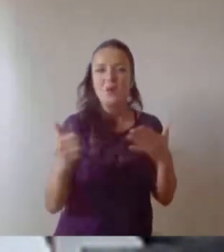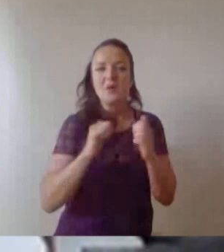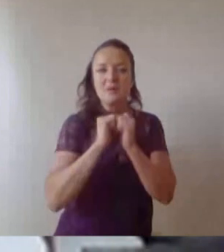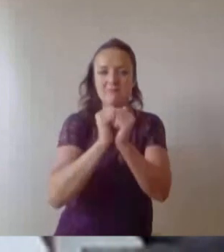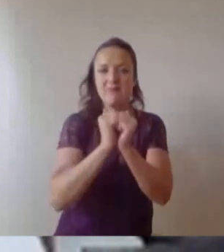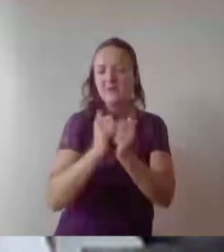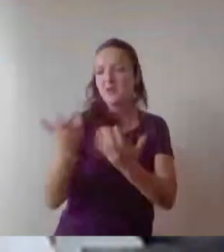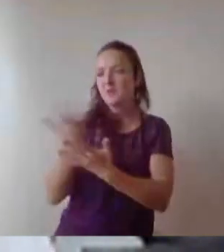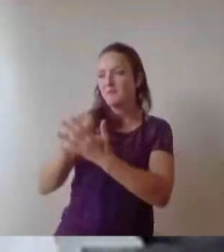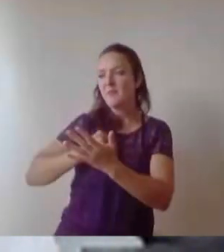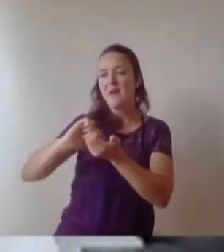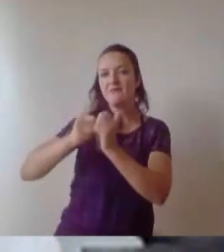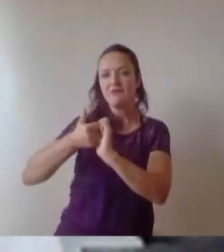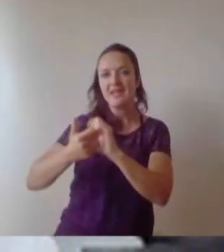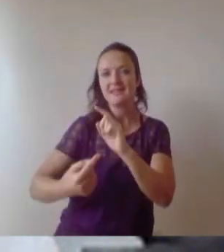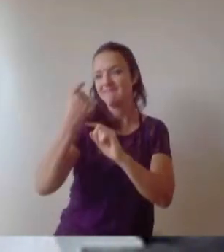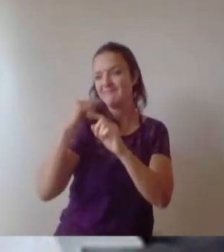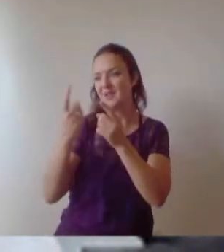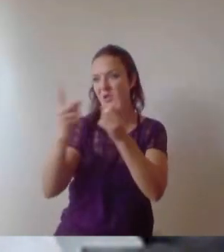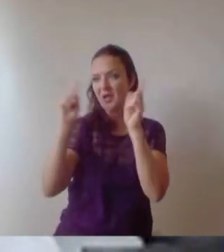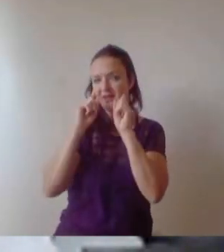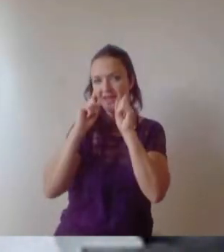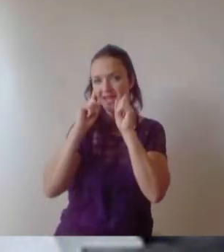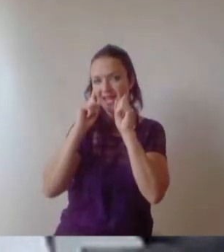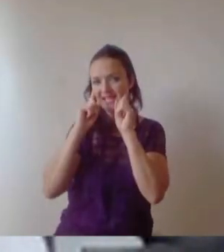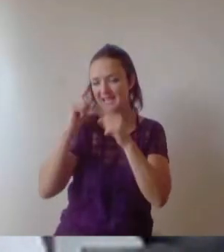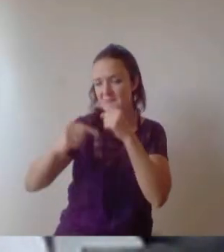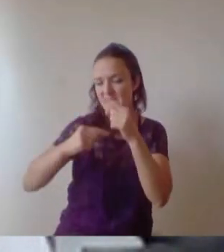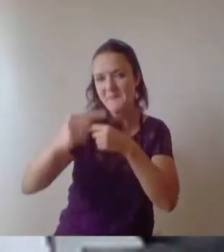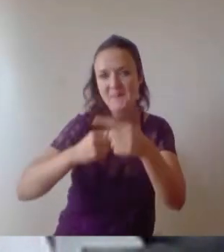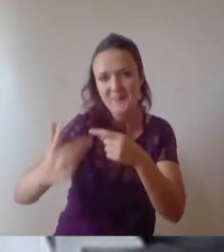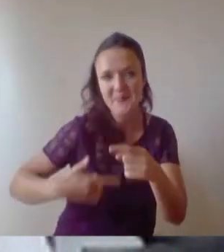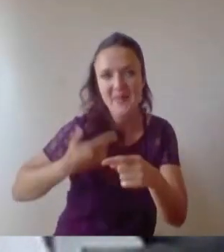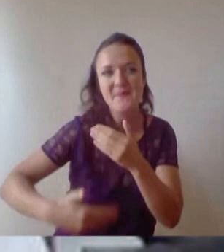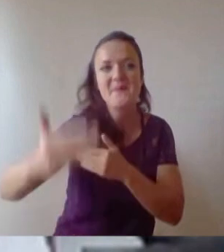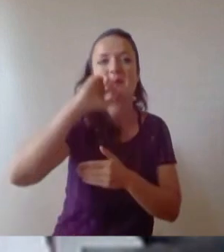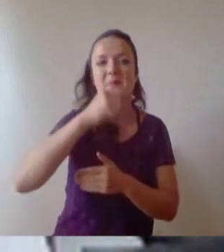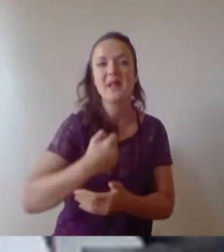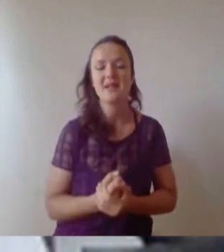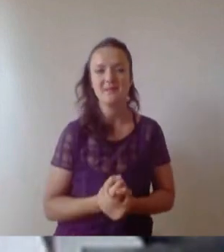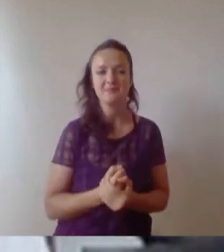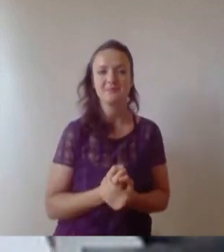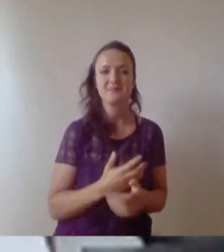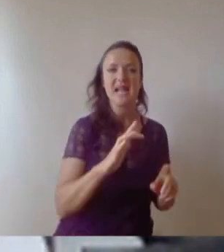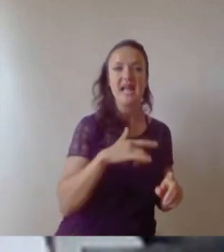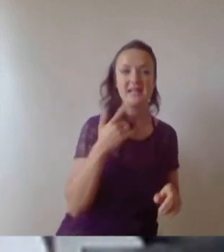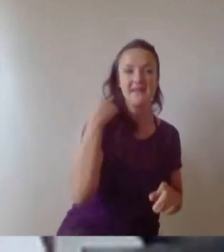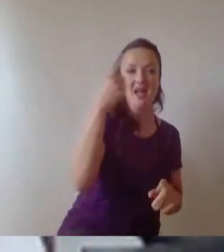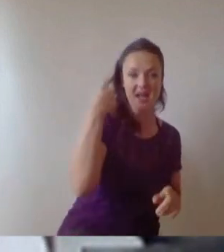lifetime. Keep connected to Bristol. So I live in London now, but i'm regularly back at Bristol and you're going to be part of a